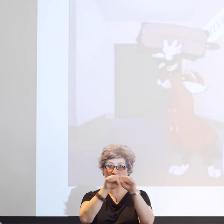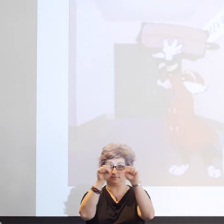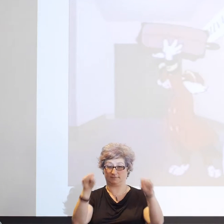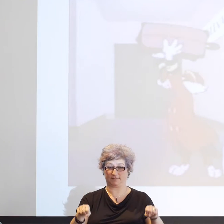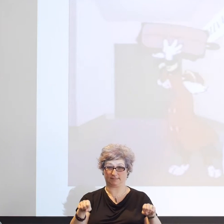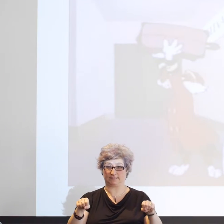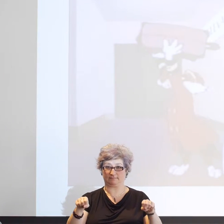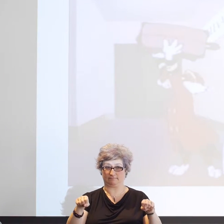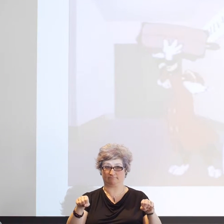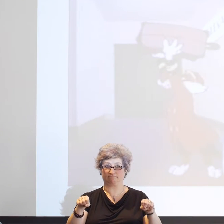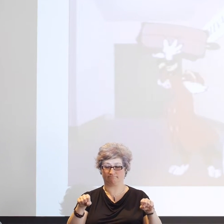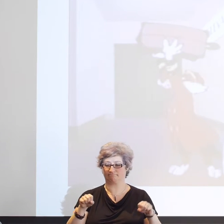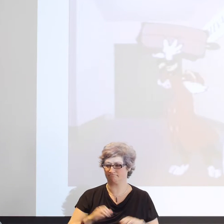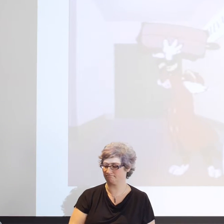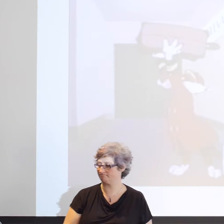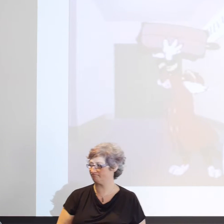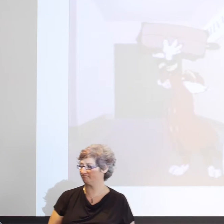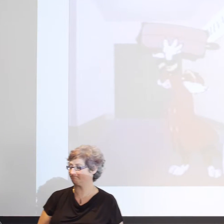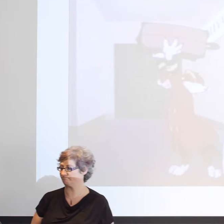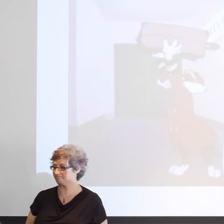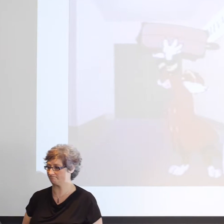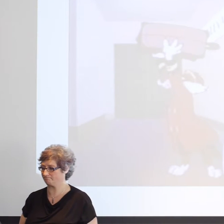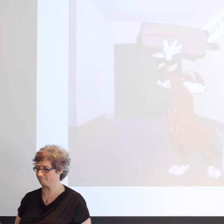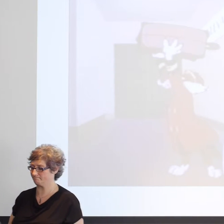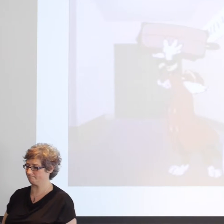And we ran every possible elicitation